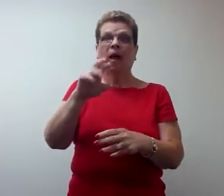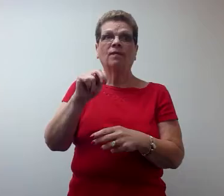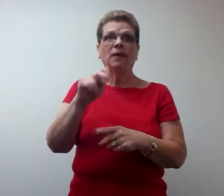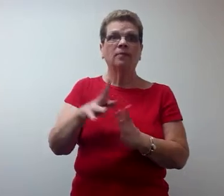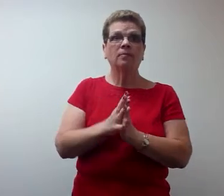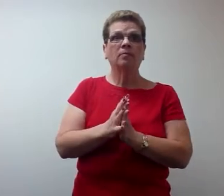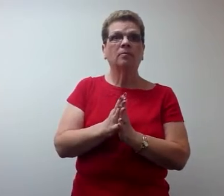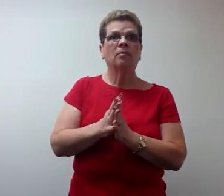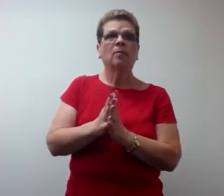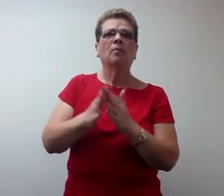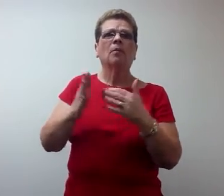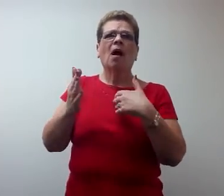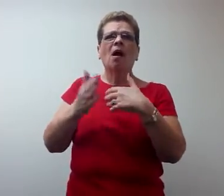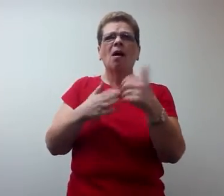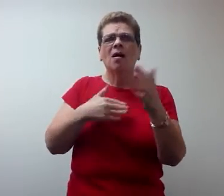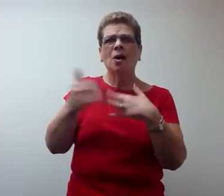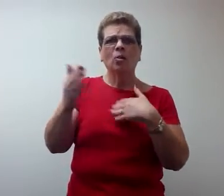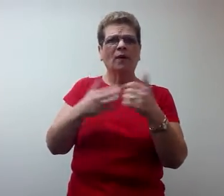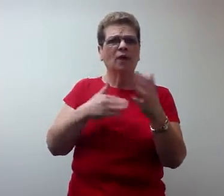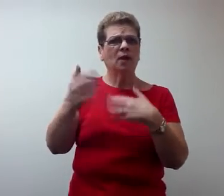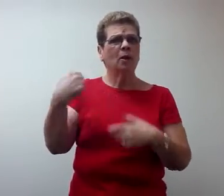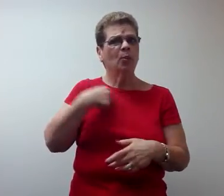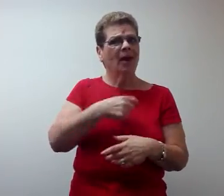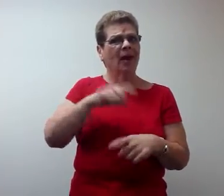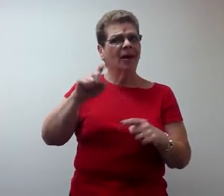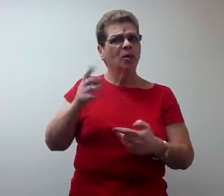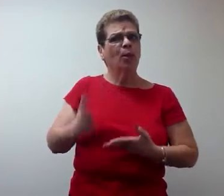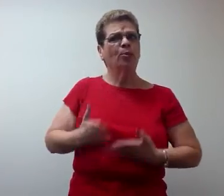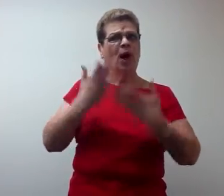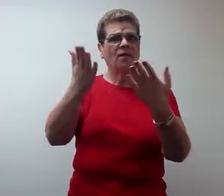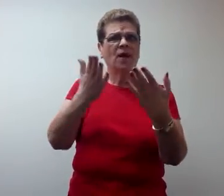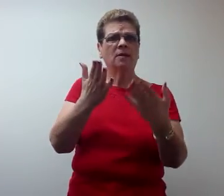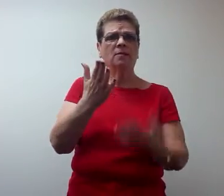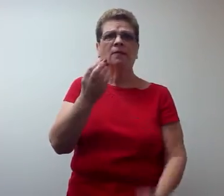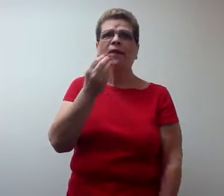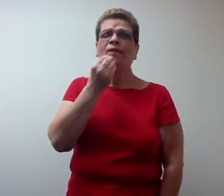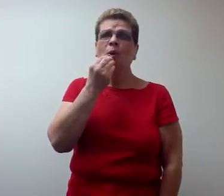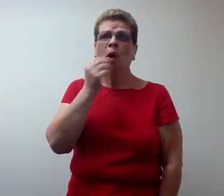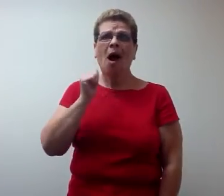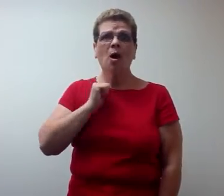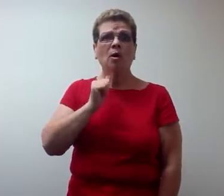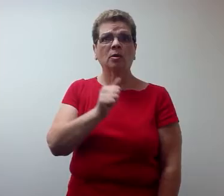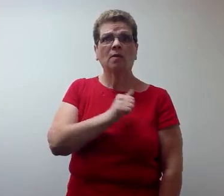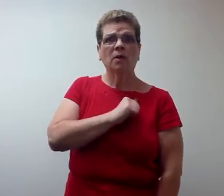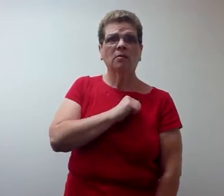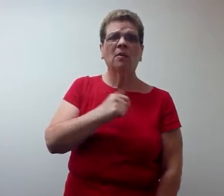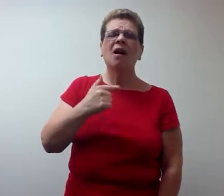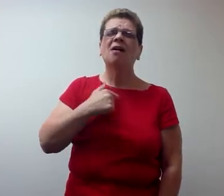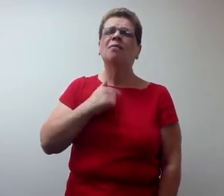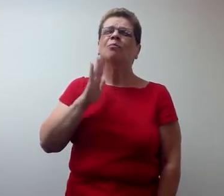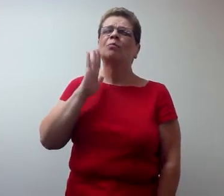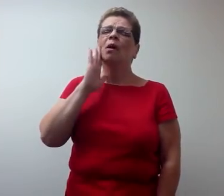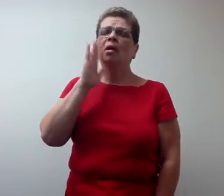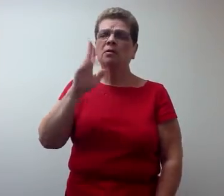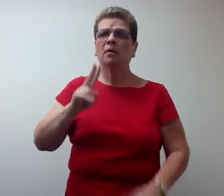things at ECNV. However, we need to provide food ourselves.